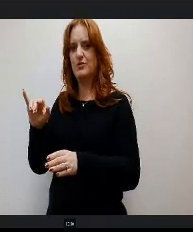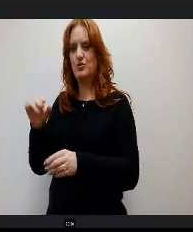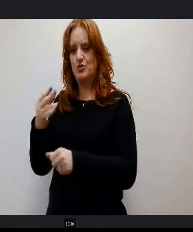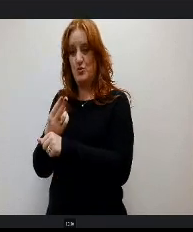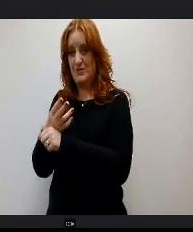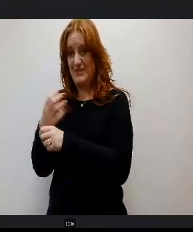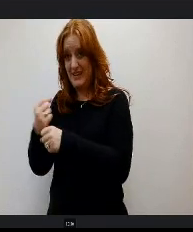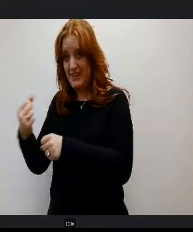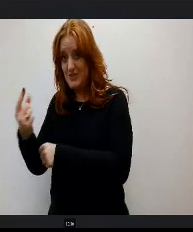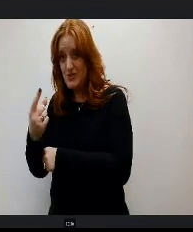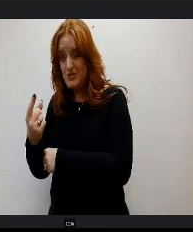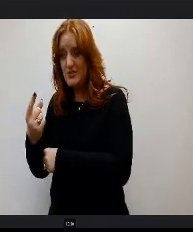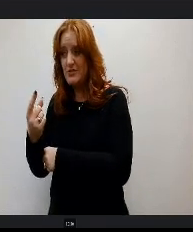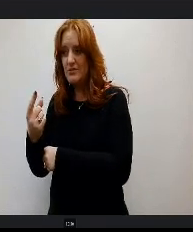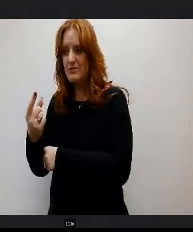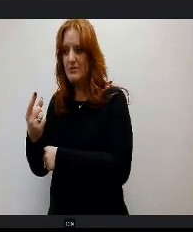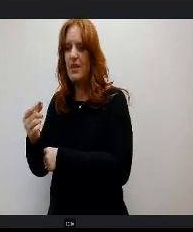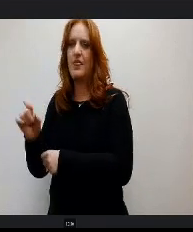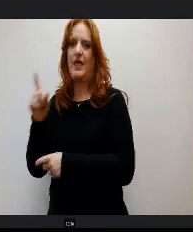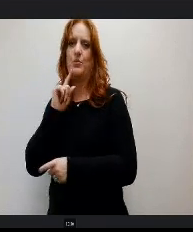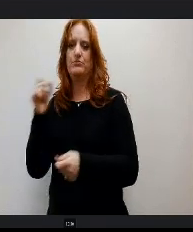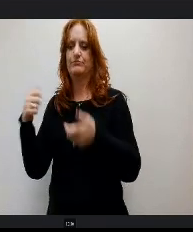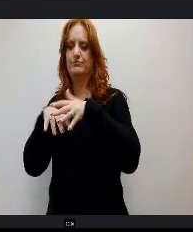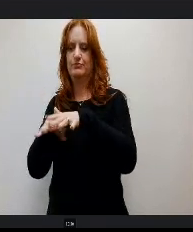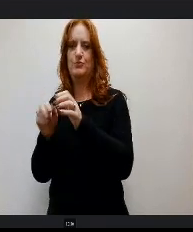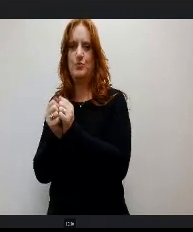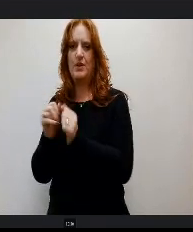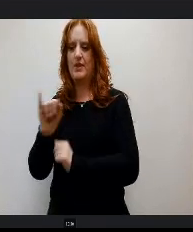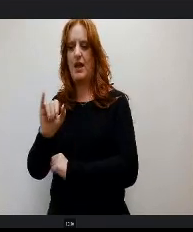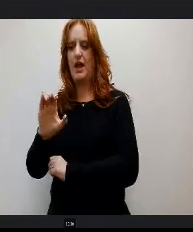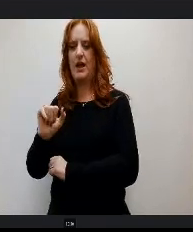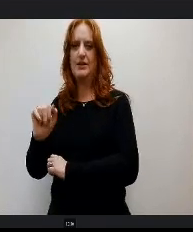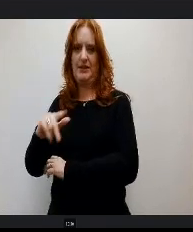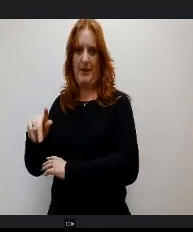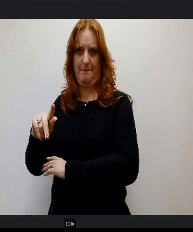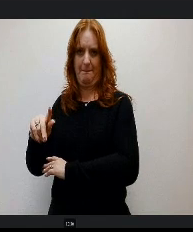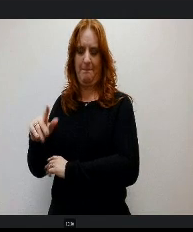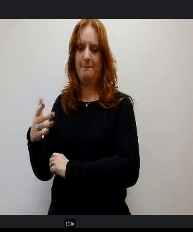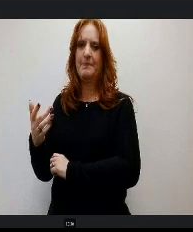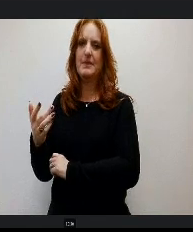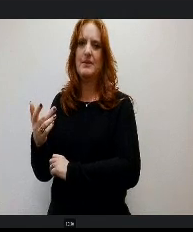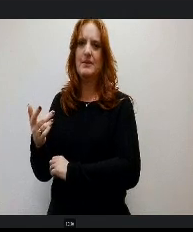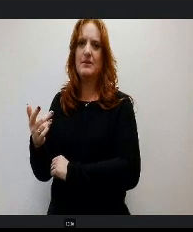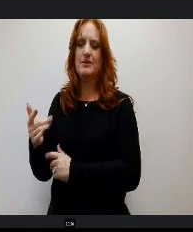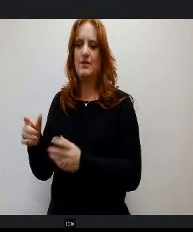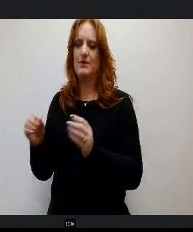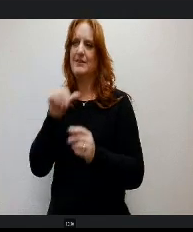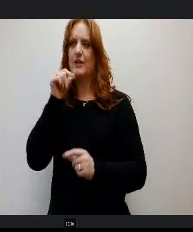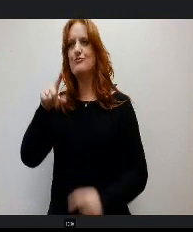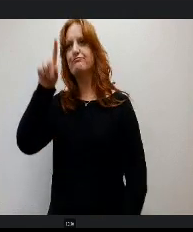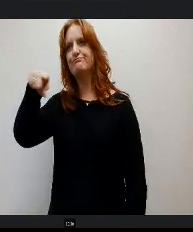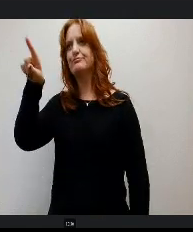has that will be integrated in with ICAP as we look to update that structure. So it's more than just check boxes, but that also goes down